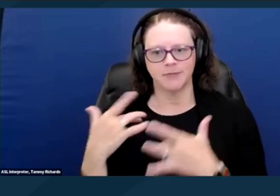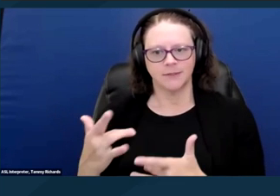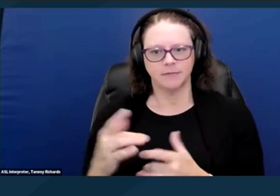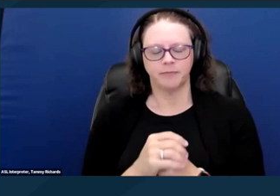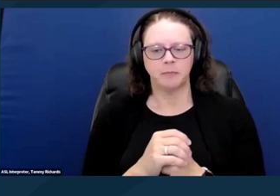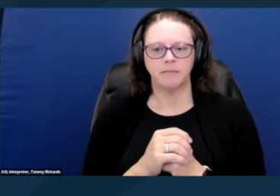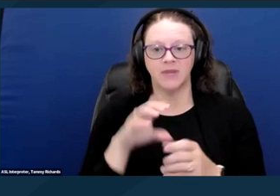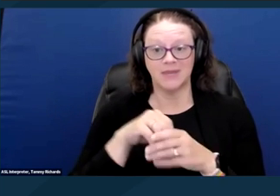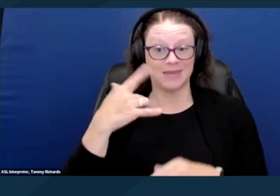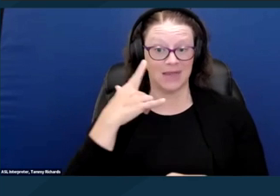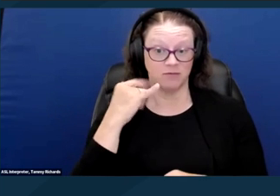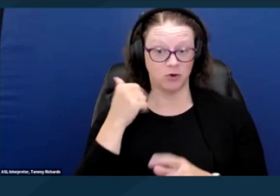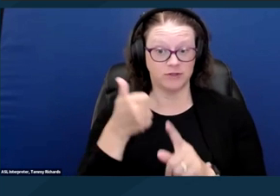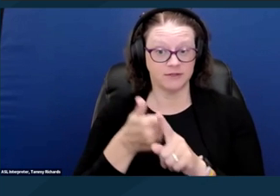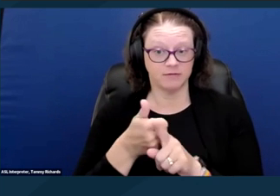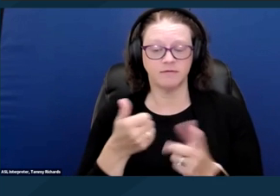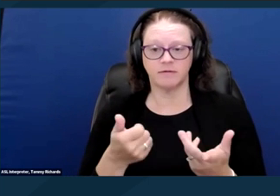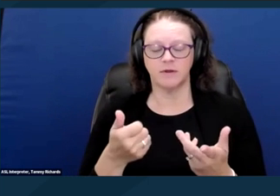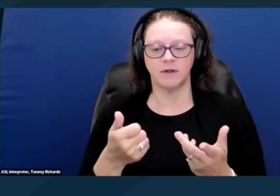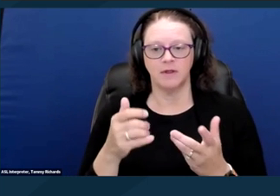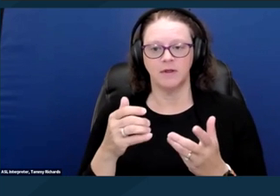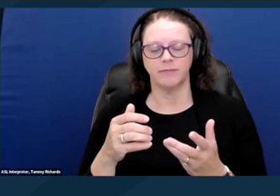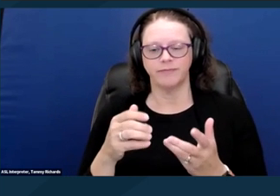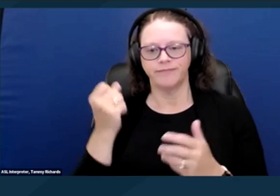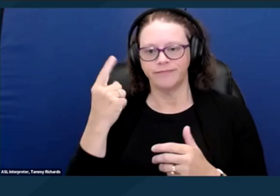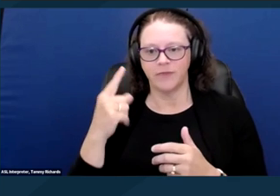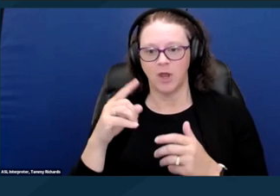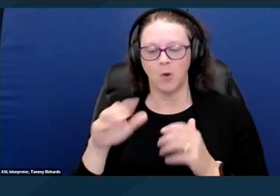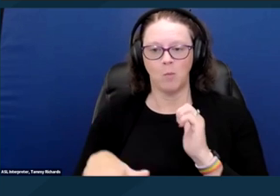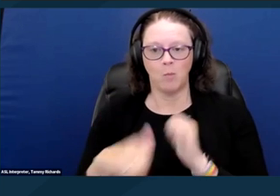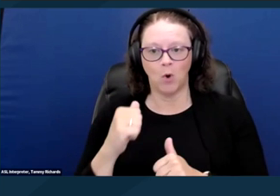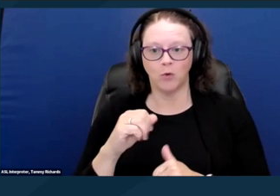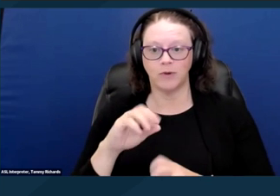And in California, again, where the majority of unhoused people in the US reside,